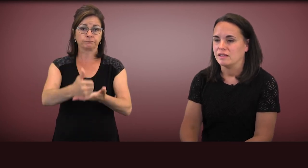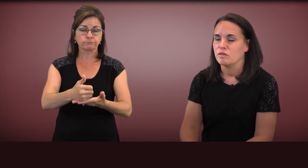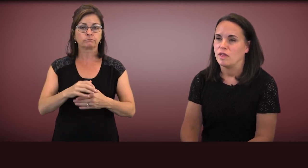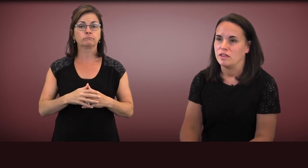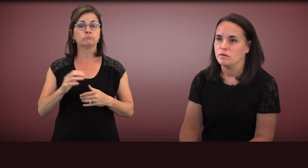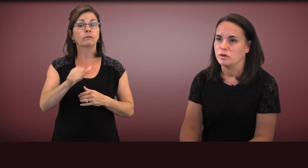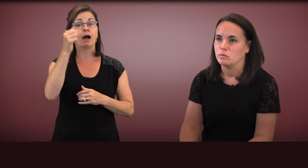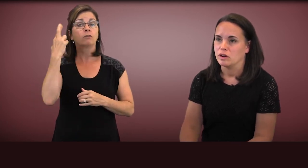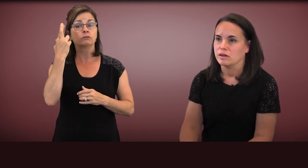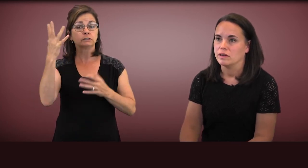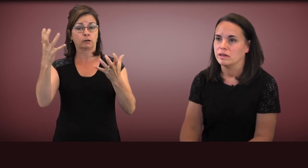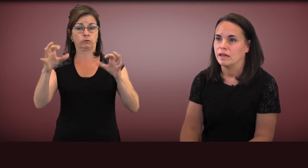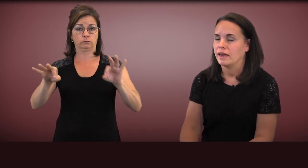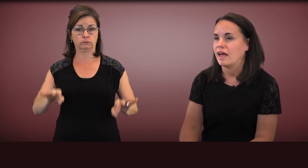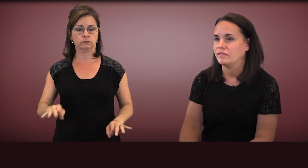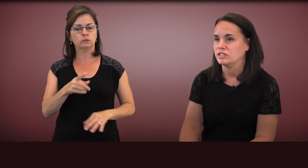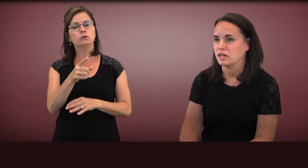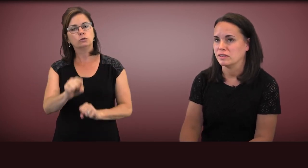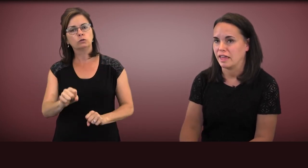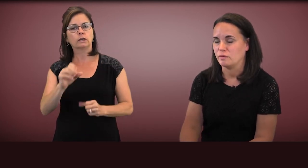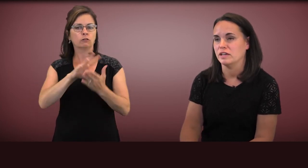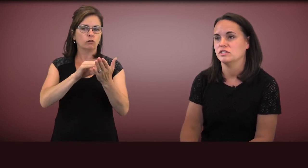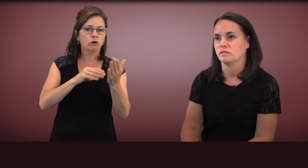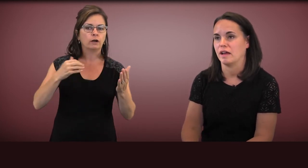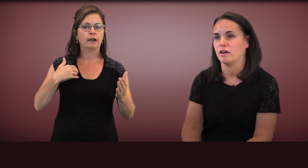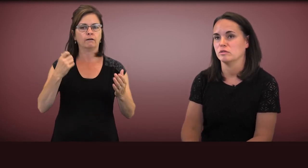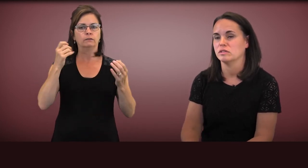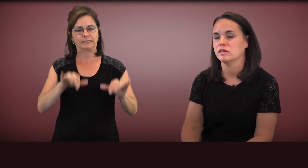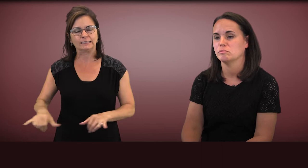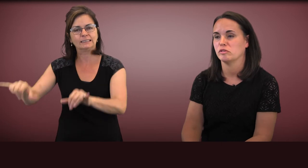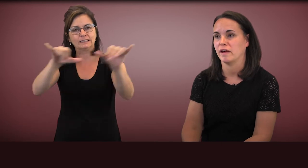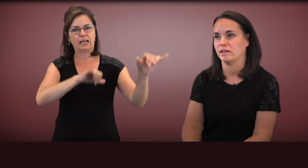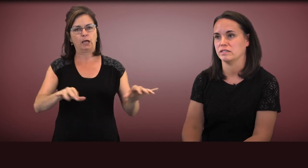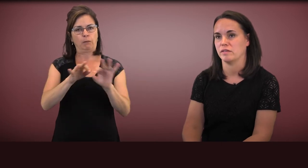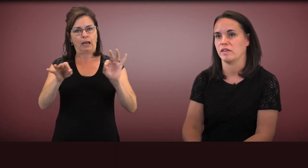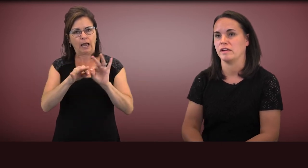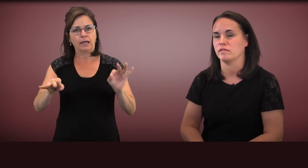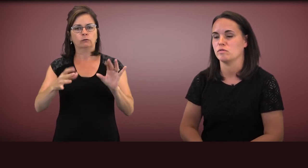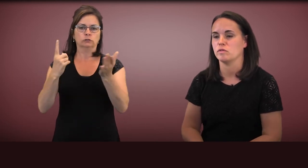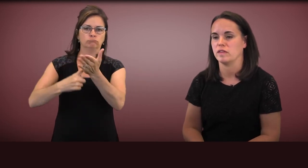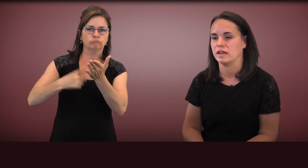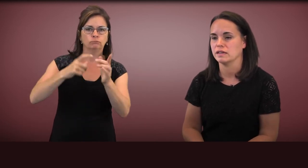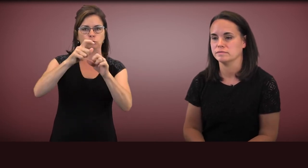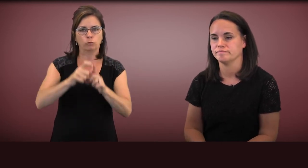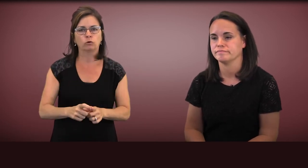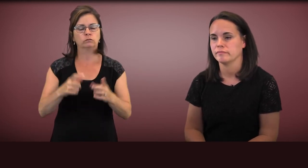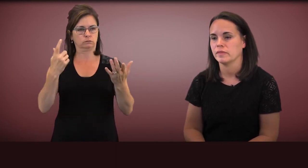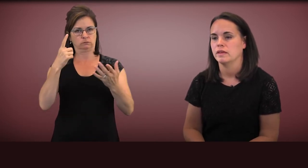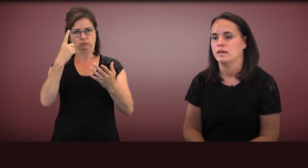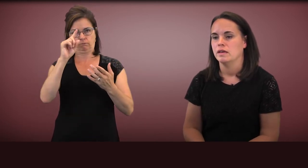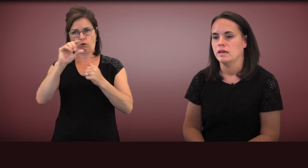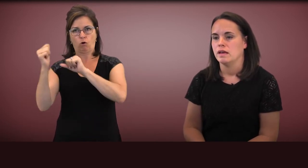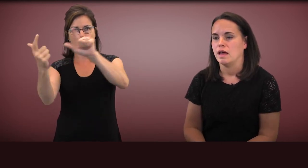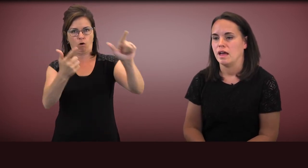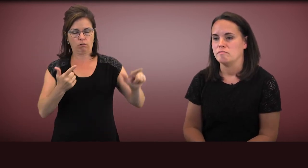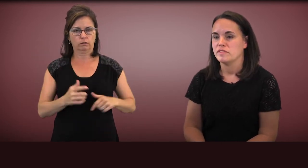and so that you can work and have a shared language around providers outside of the school setting.